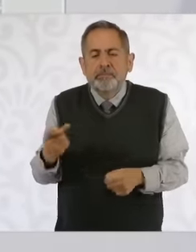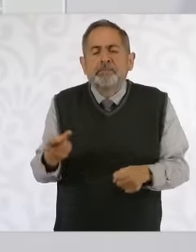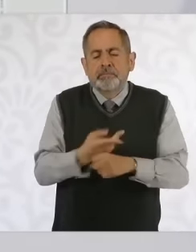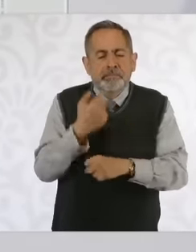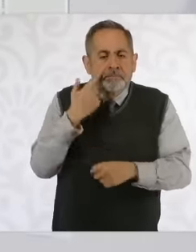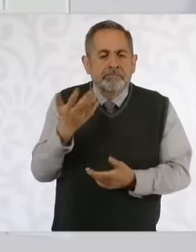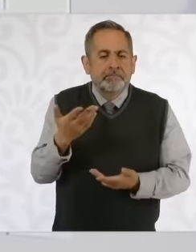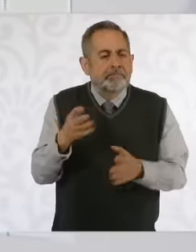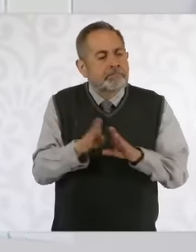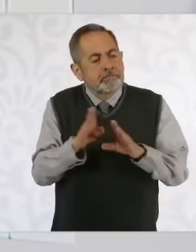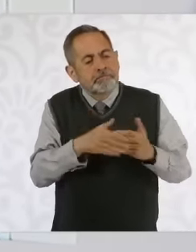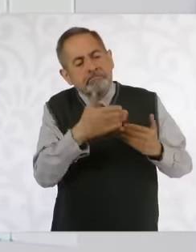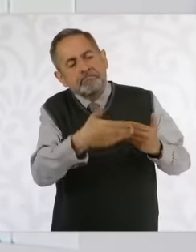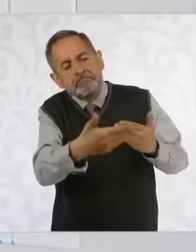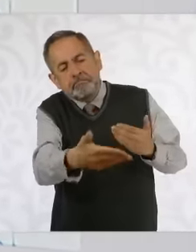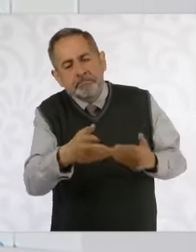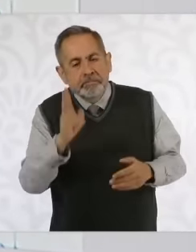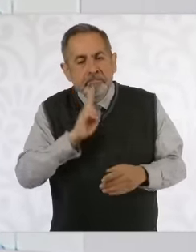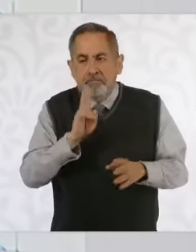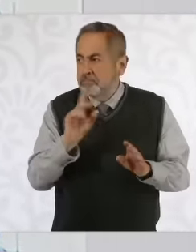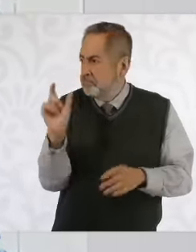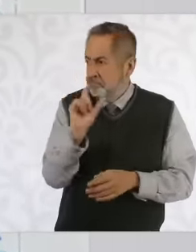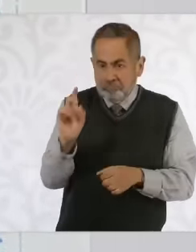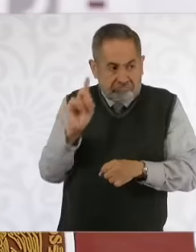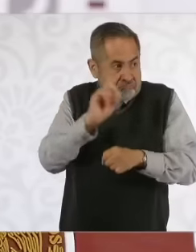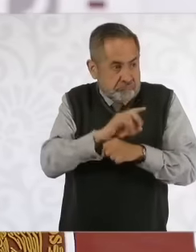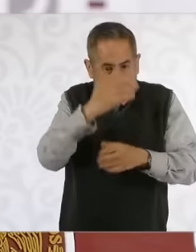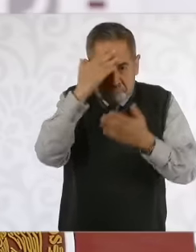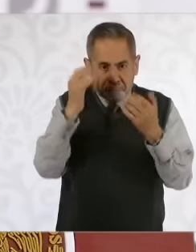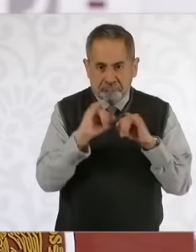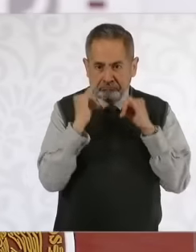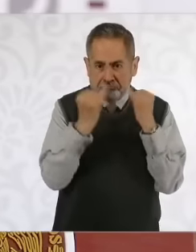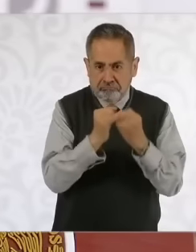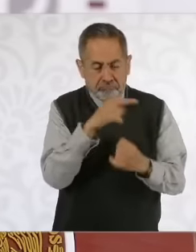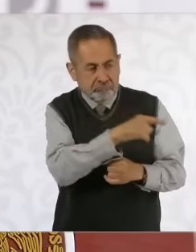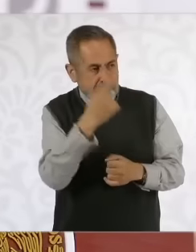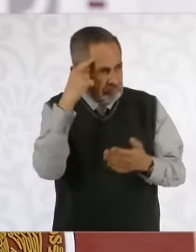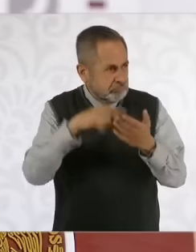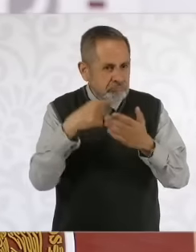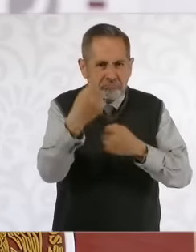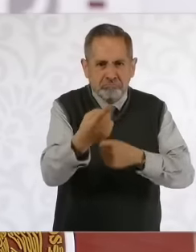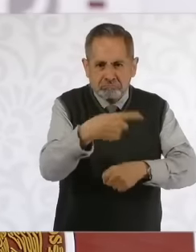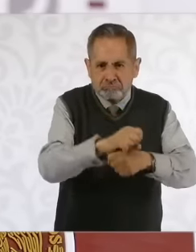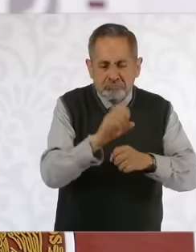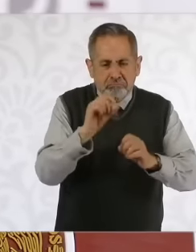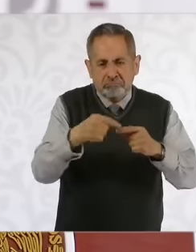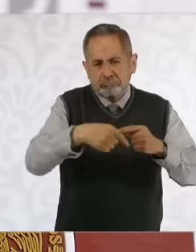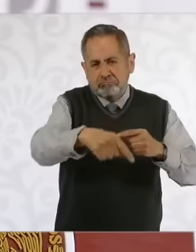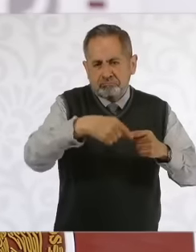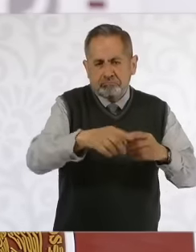they vote I don't know when they are going to vote I think it will be next week or this week well we are going to